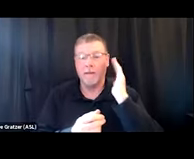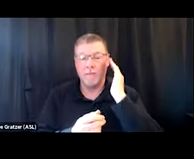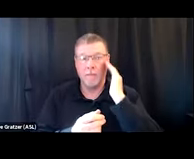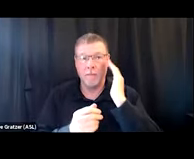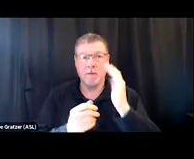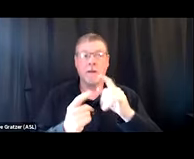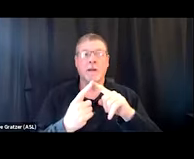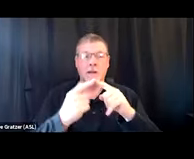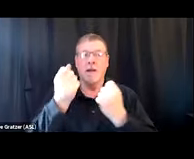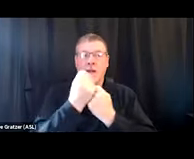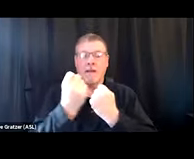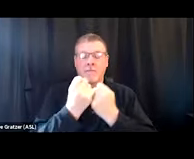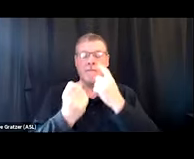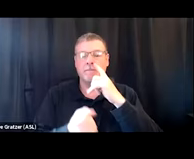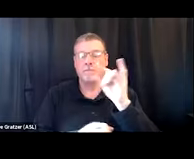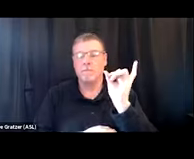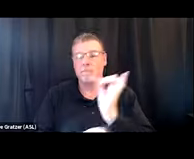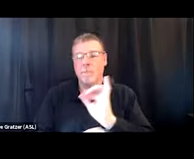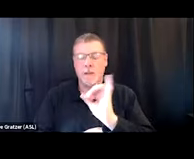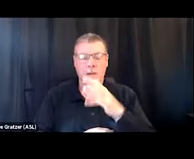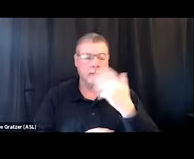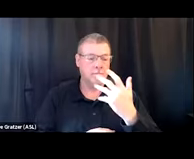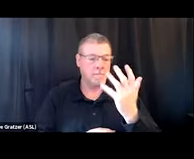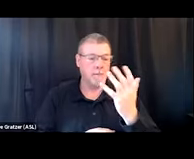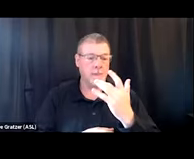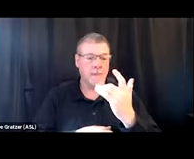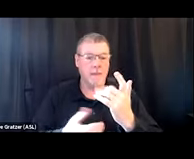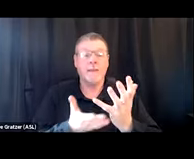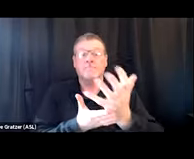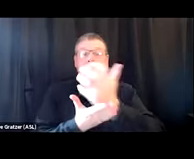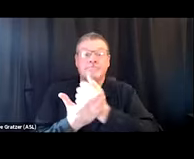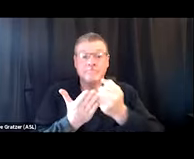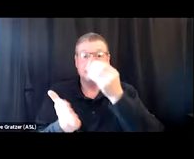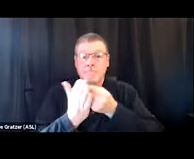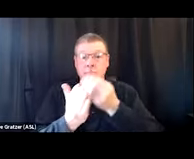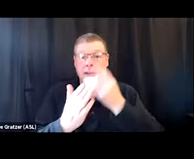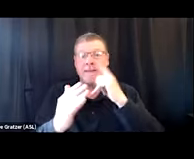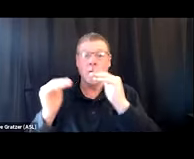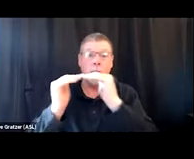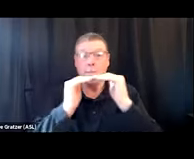have advocated for things like a living wage for peer support workers, which seems like a no-brainer.